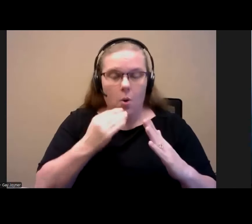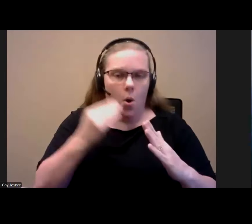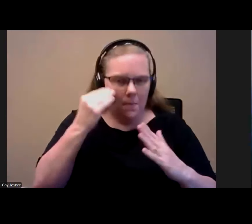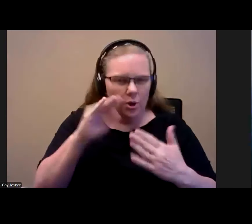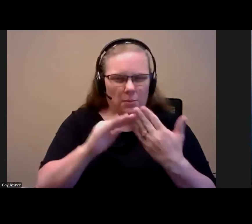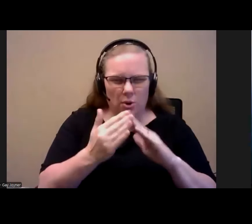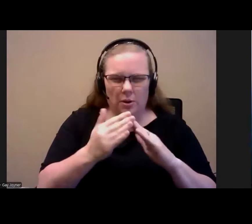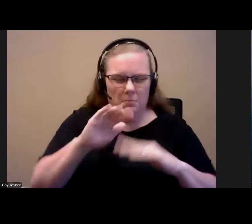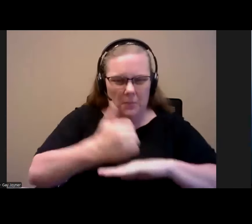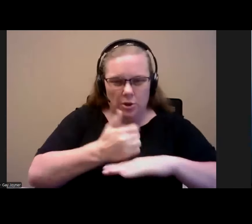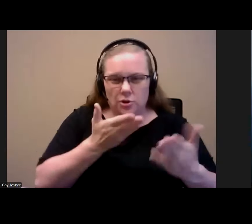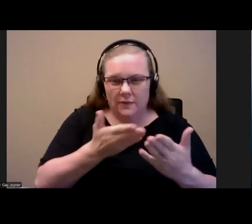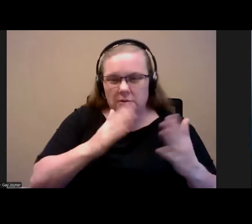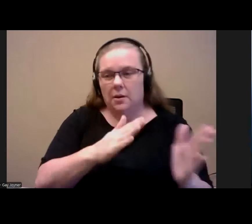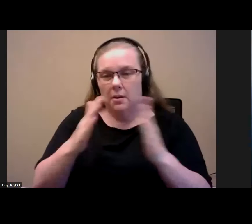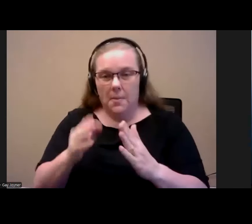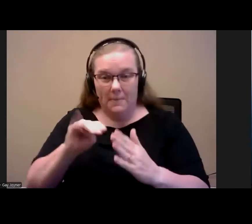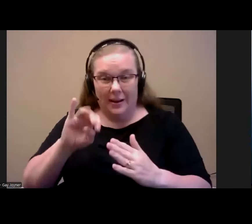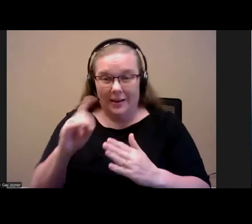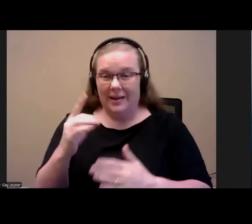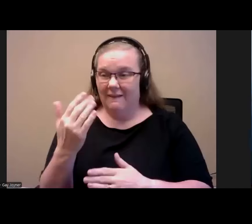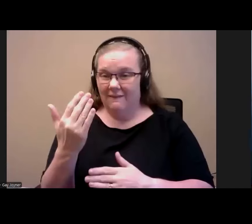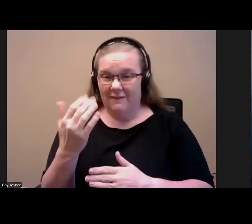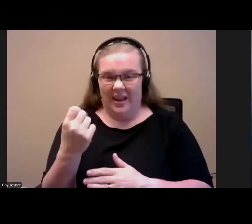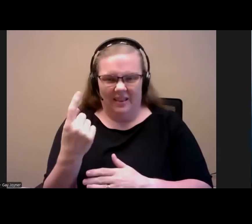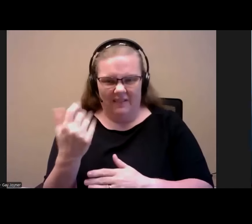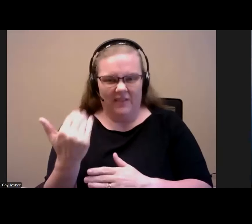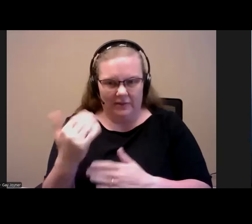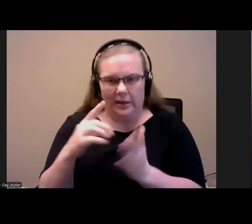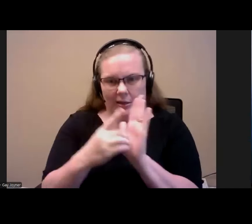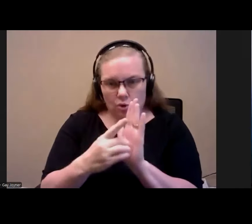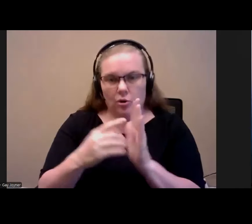in some cases, a medic 1115 demonstration services. Or other supports that are